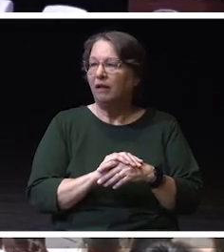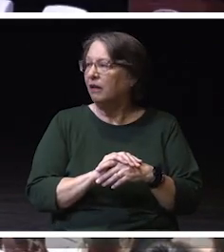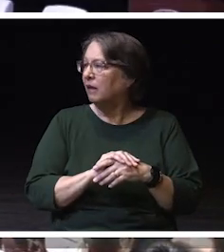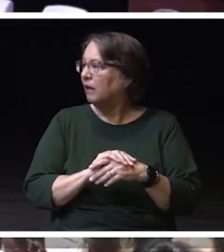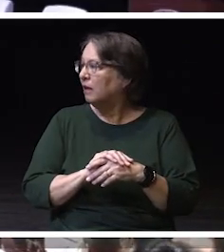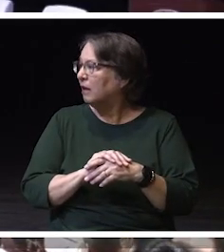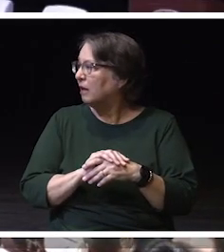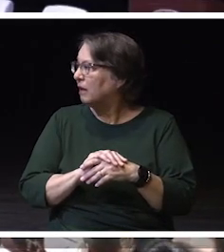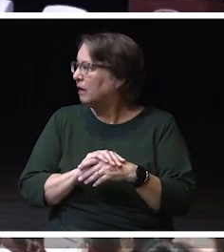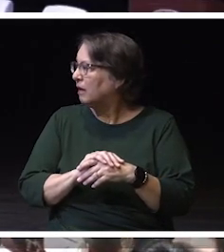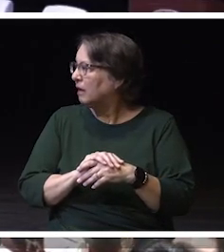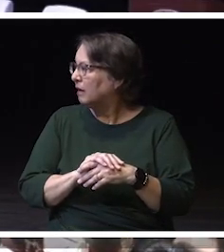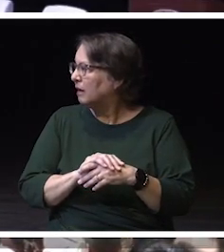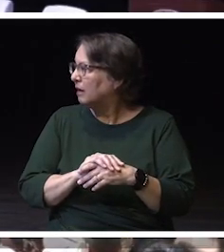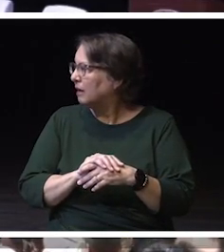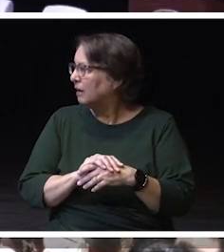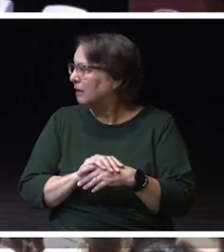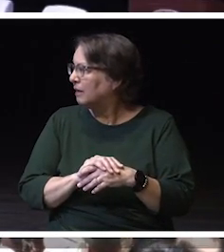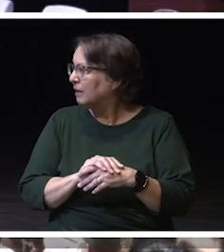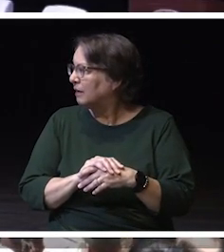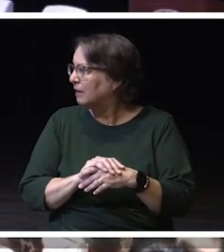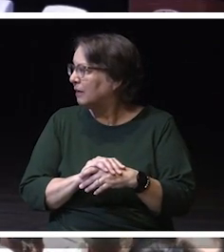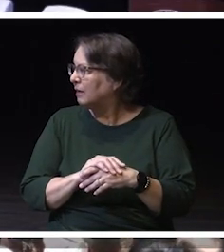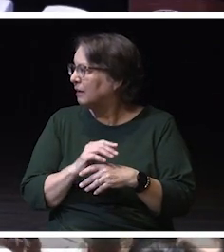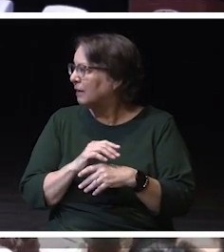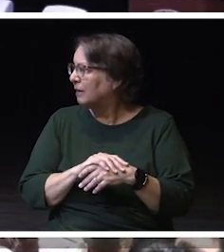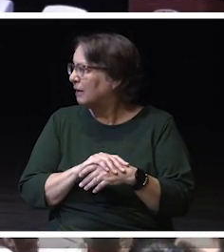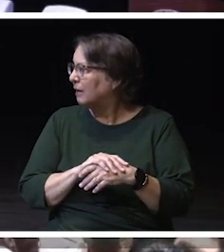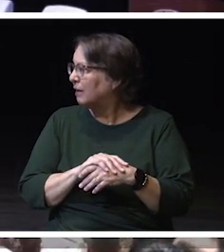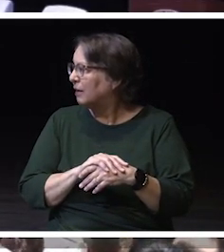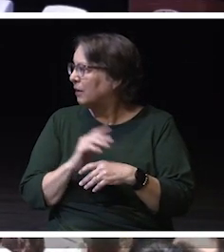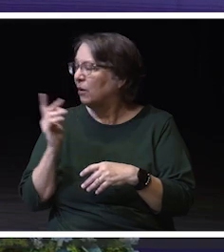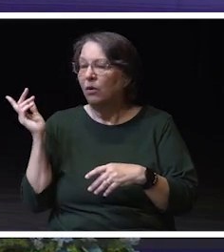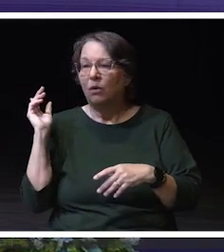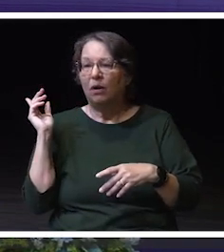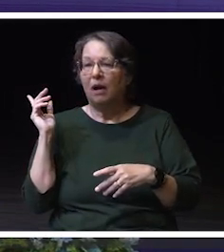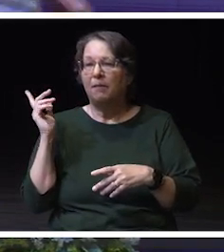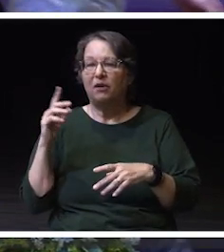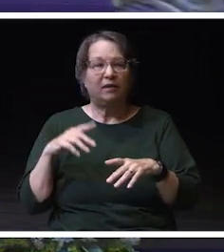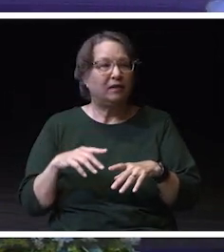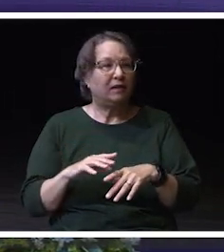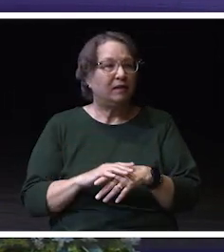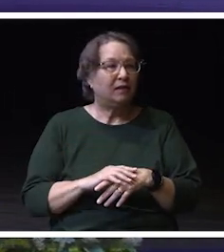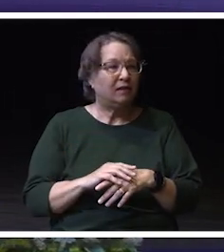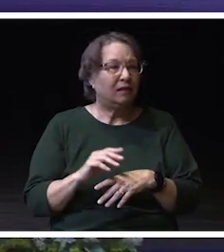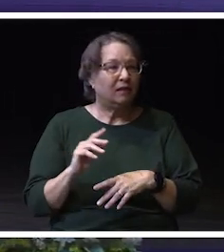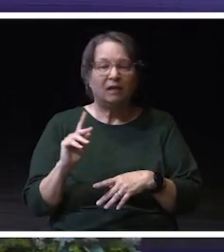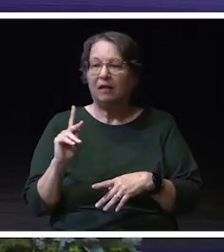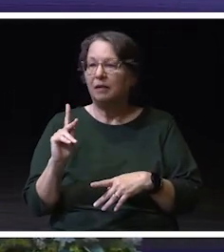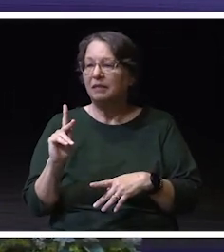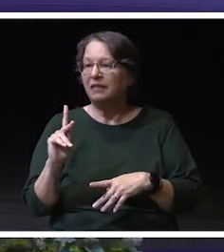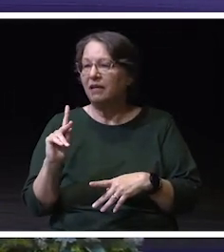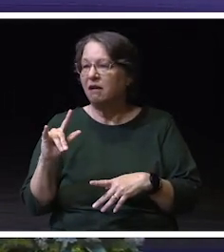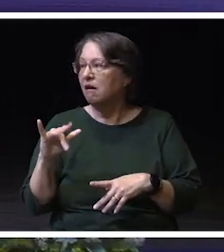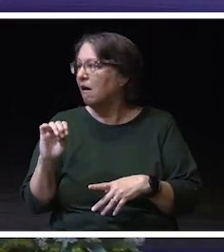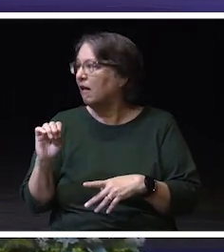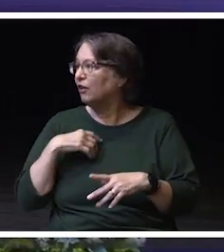Come on, come on, come on, come on over. We're going to. I'm going to just say something, and then you all are going to just cheer them on, right? We're going to do a video,